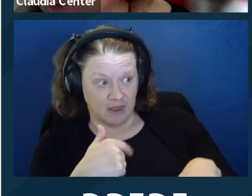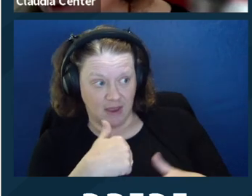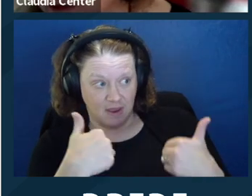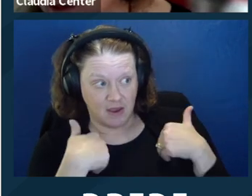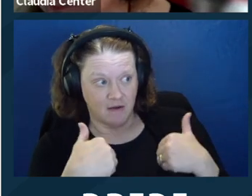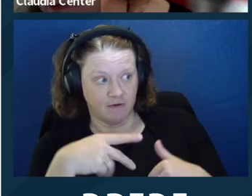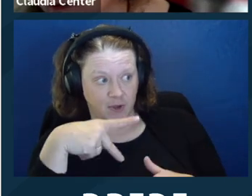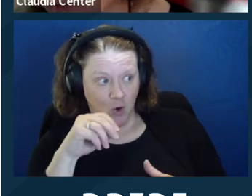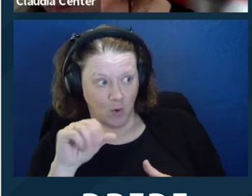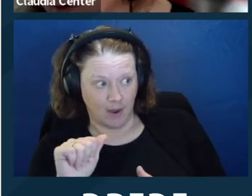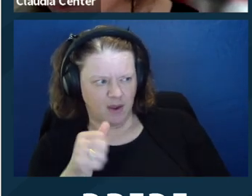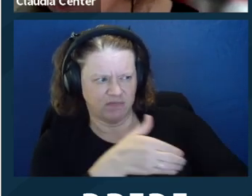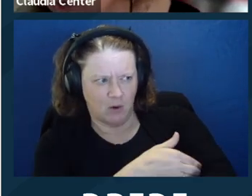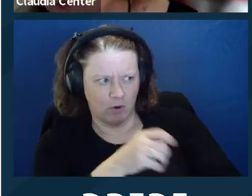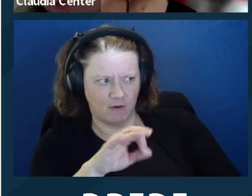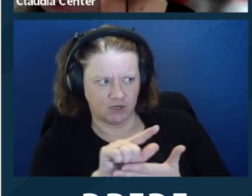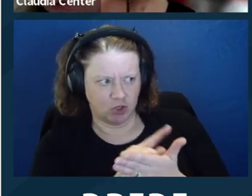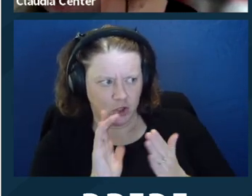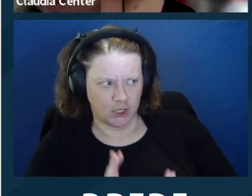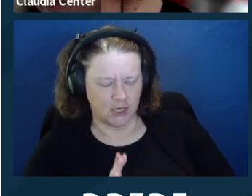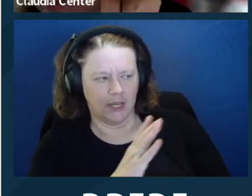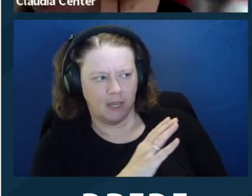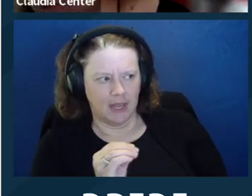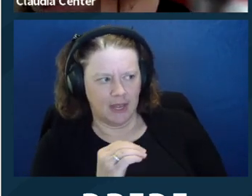for a copy of the power of attorney, or do you take them at their word?